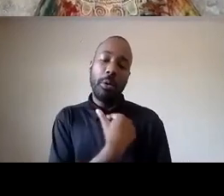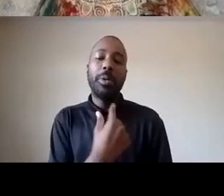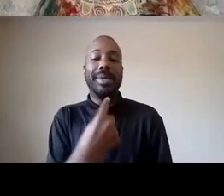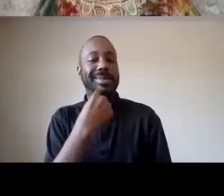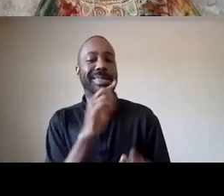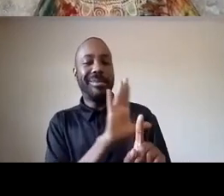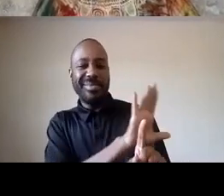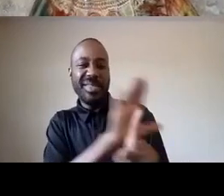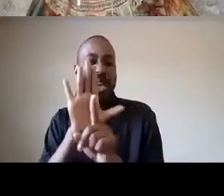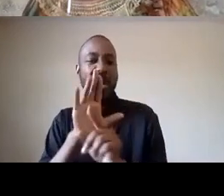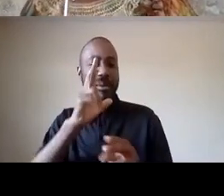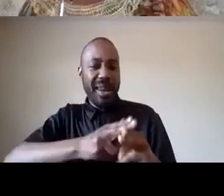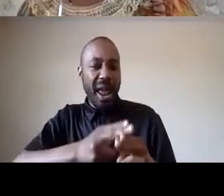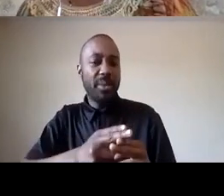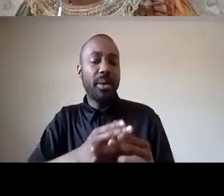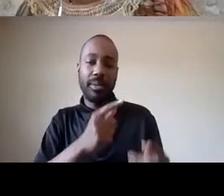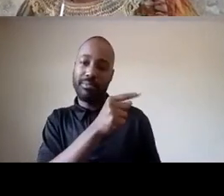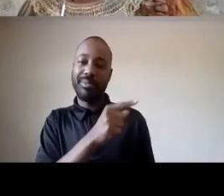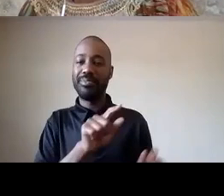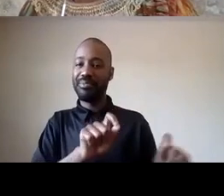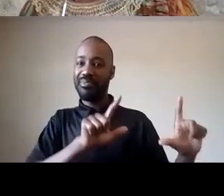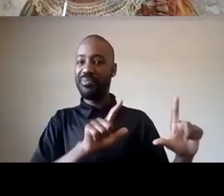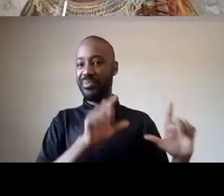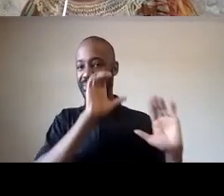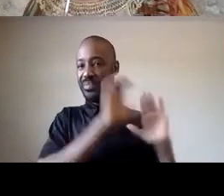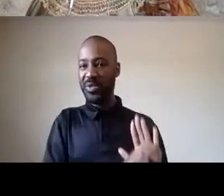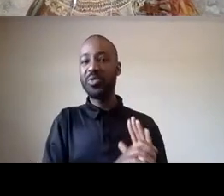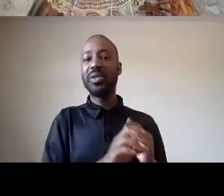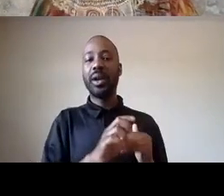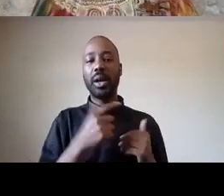this is kind of a picture that i was trying to get the drone video but it was